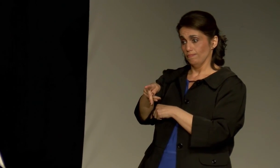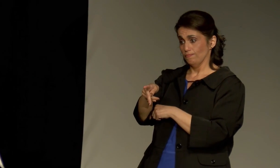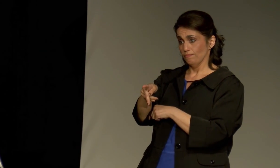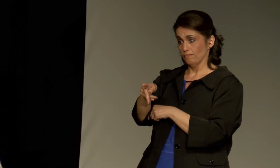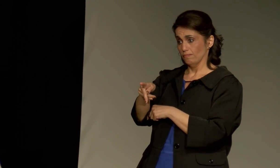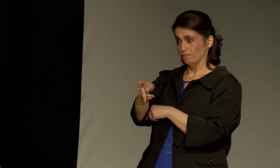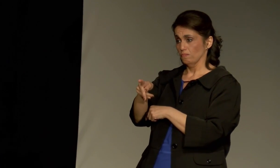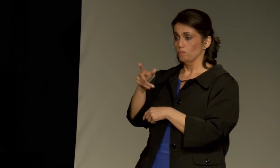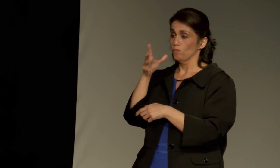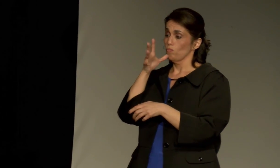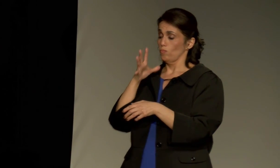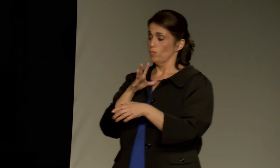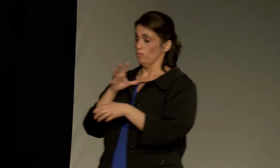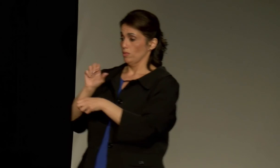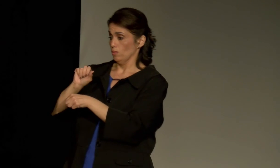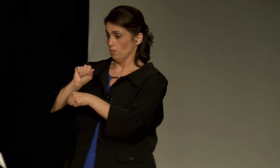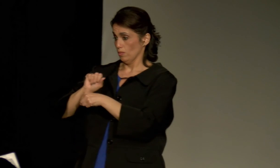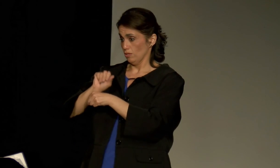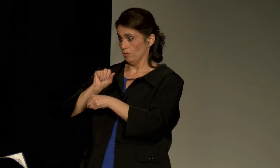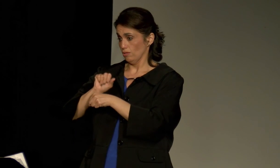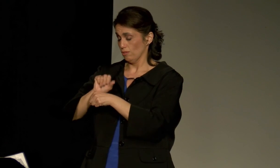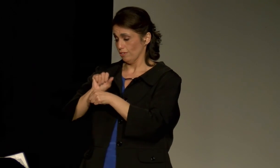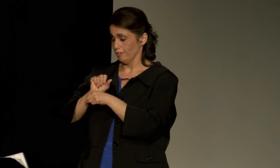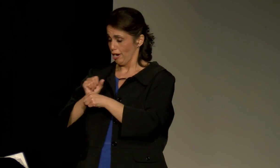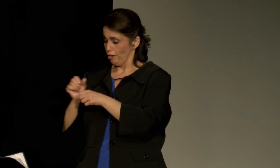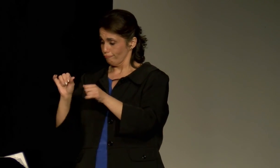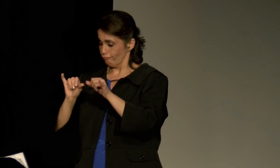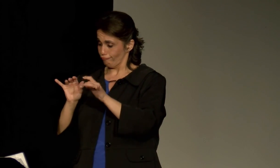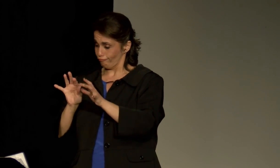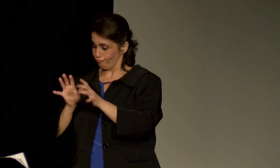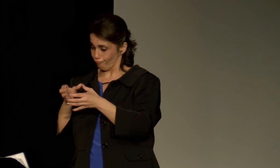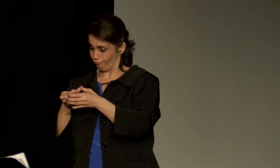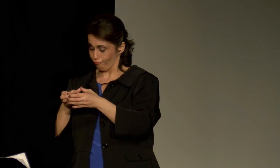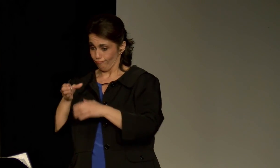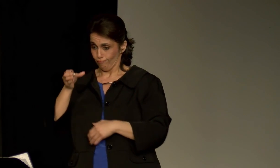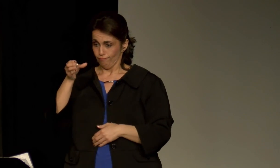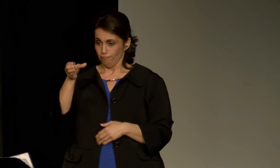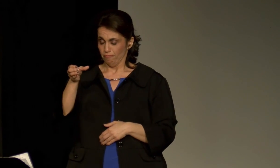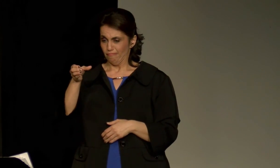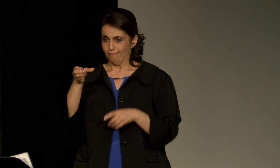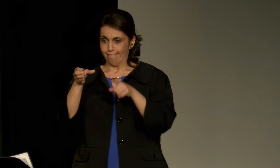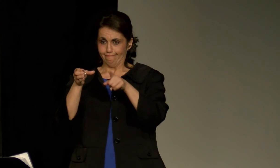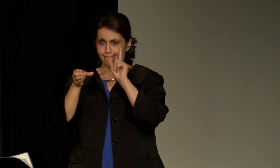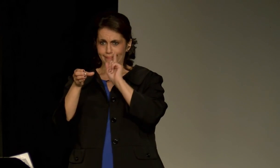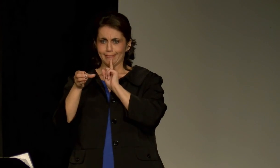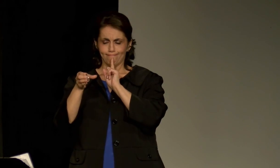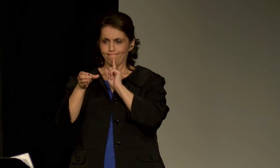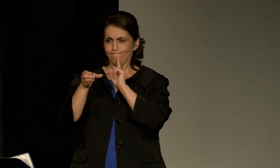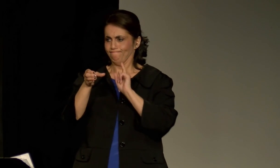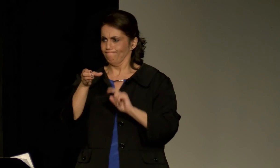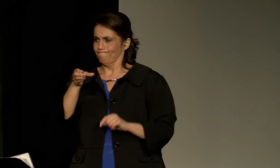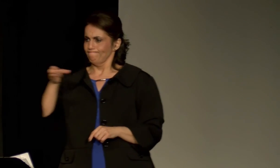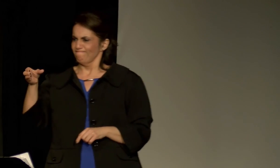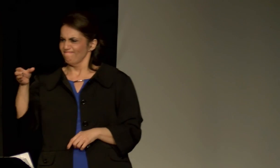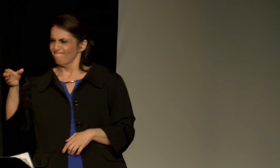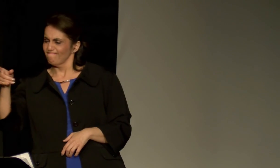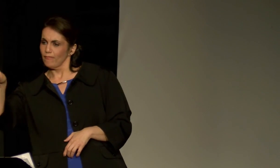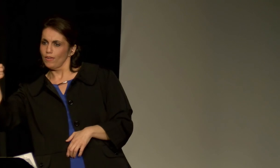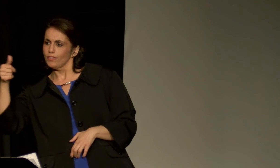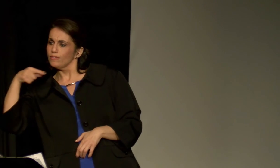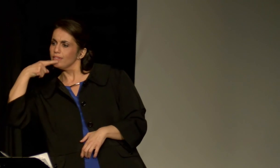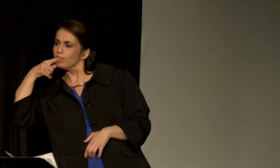Until the day a deaf person is in a coffee shop, and the employee doesn't hand the coffee